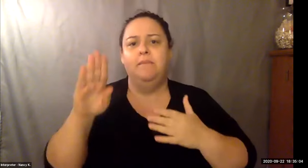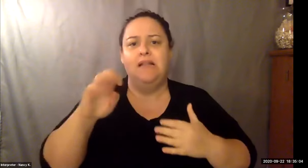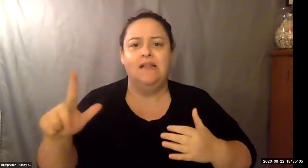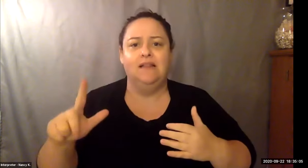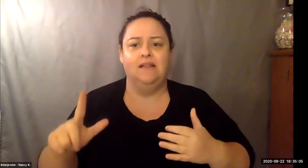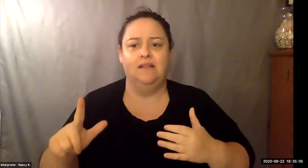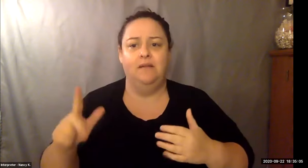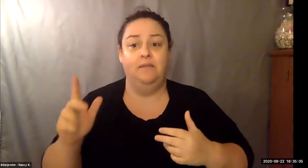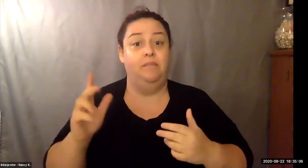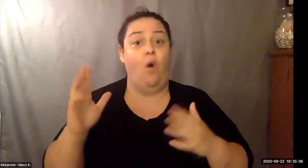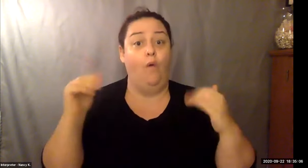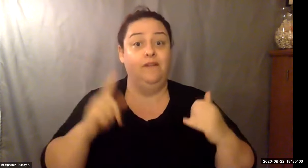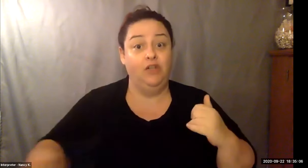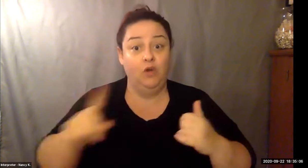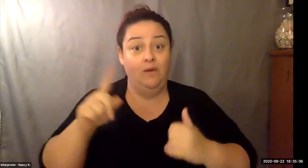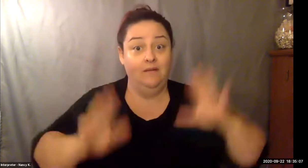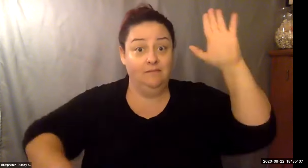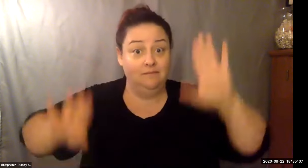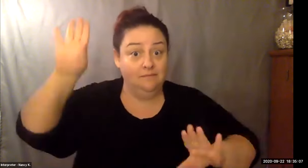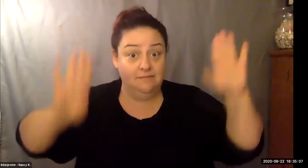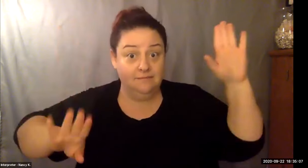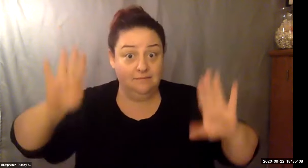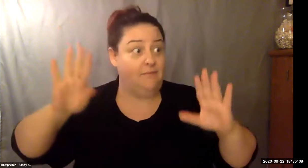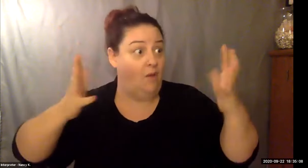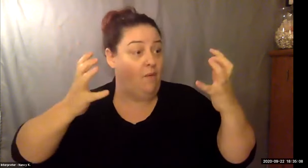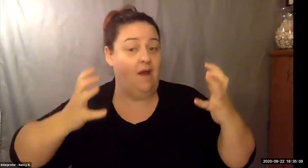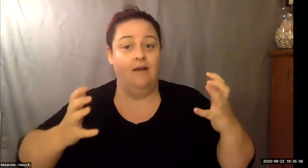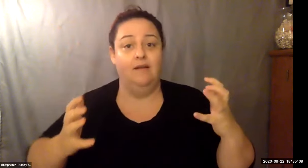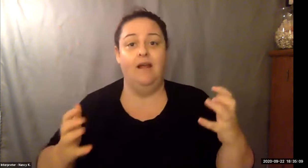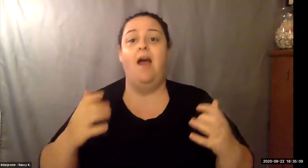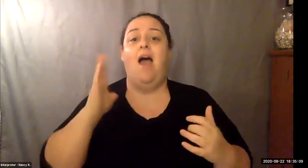Keith Wolling: You the short story with Cove, it is it is what it is. We got to deal with it. And this is a politically aside.